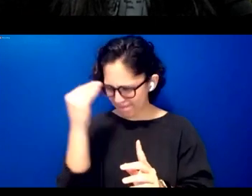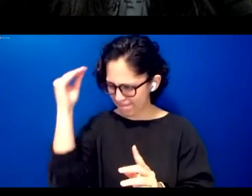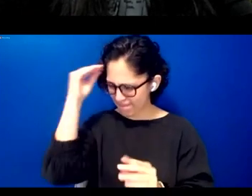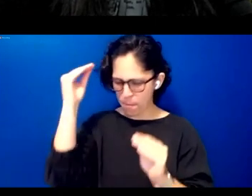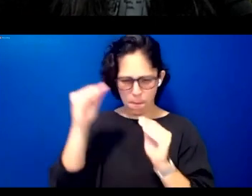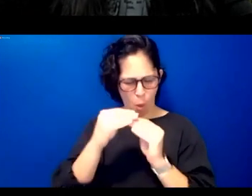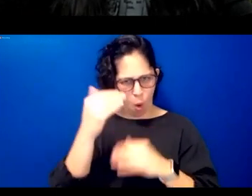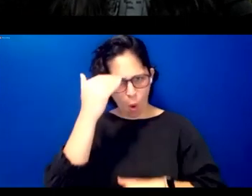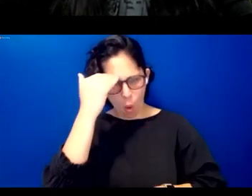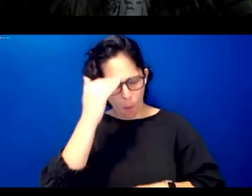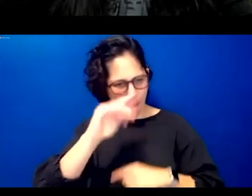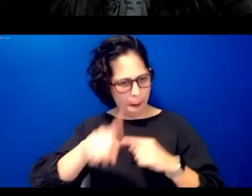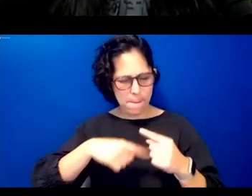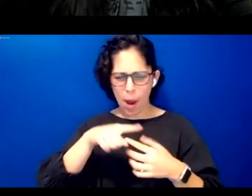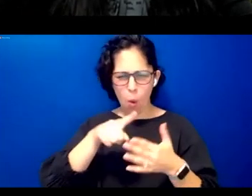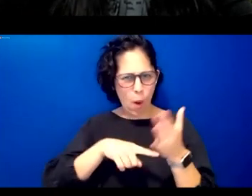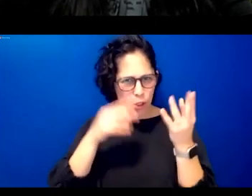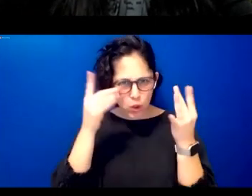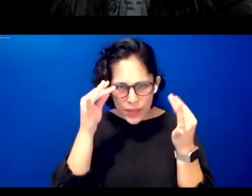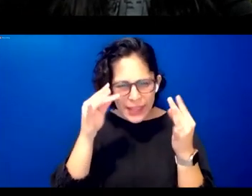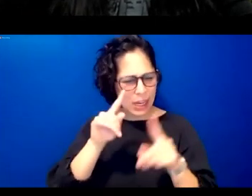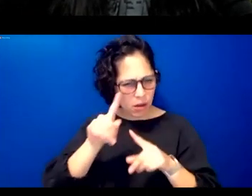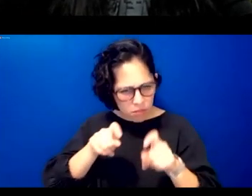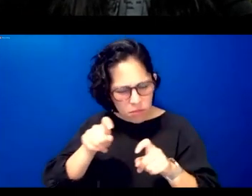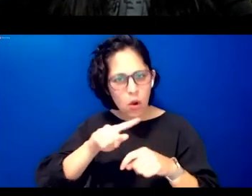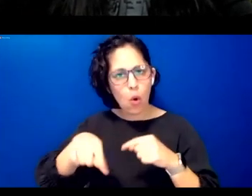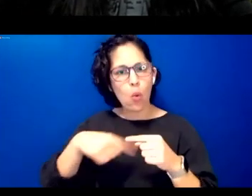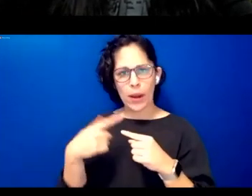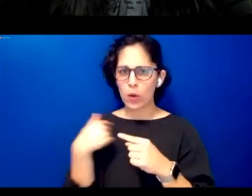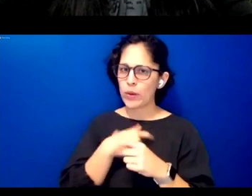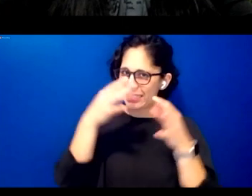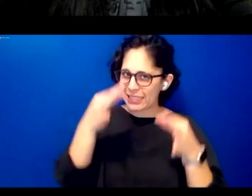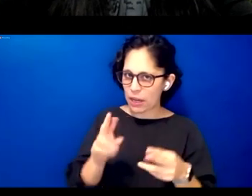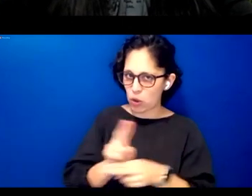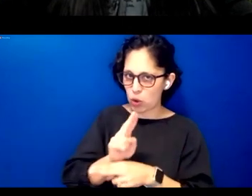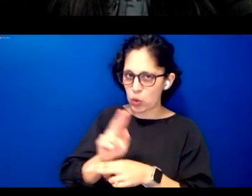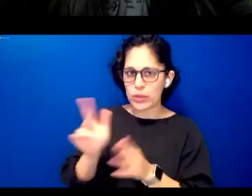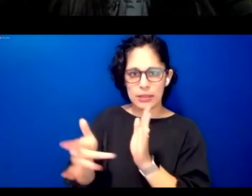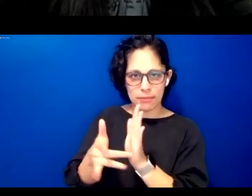engaging with digital tools and technologies for language learning and teaching it is okay